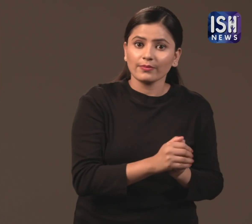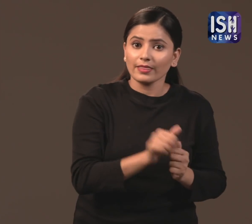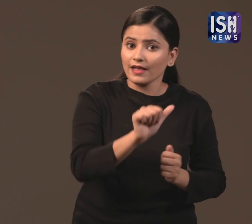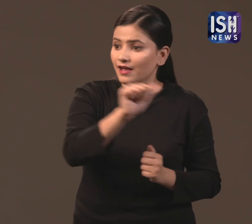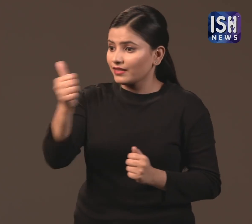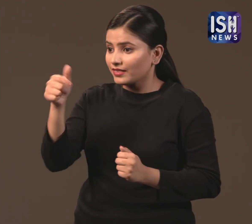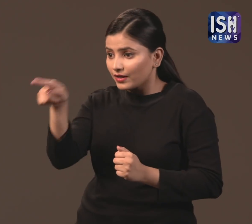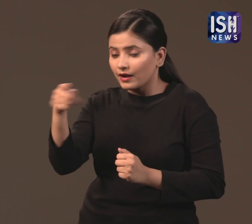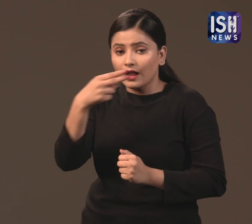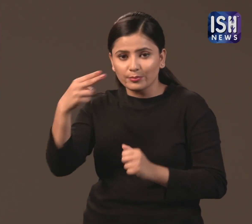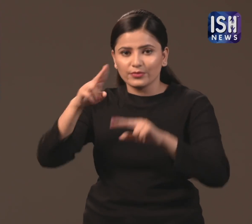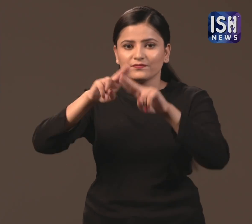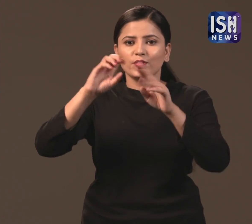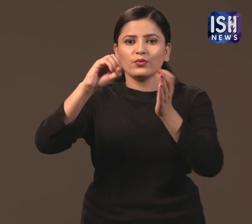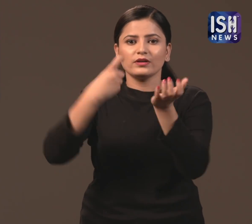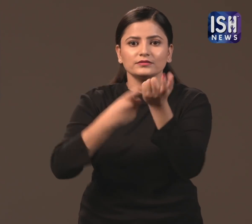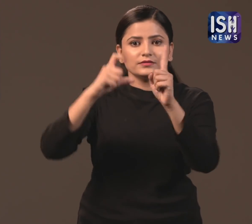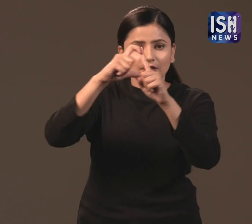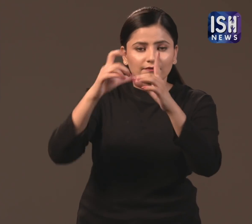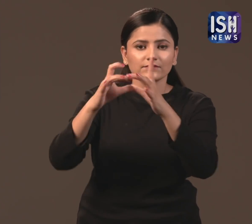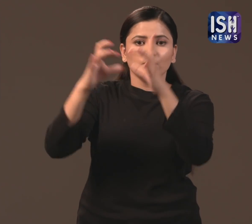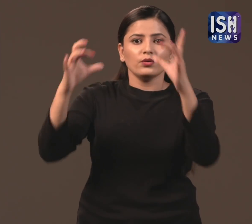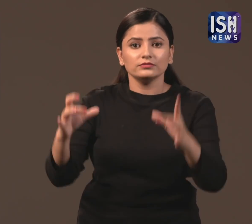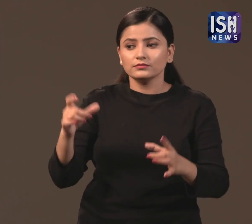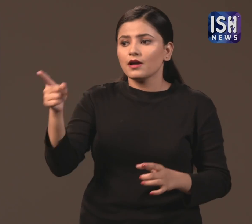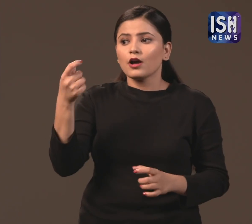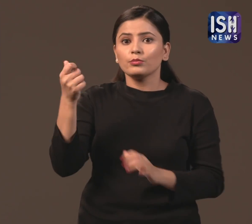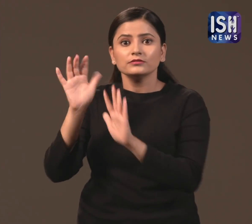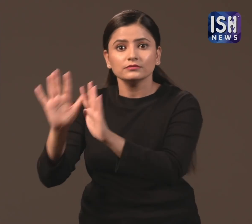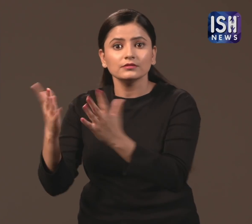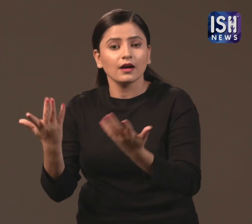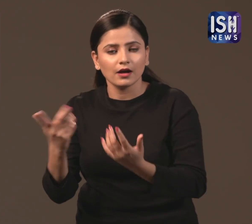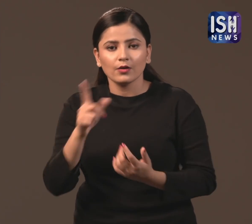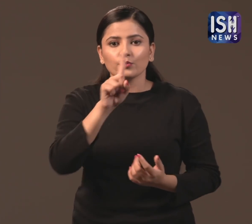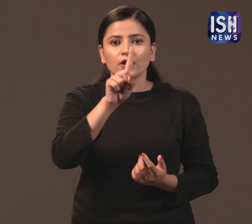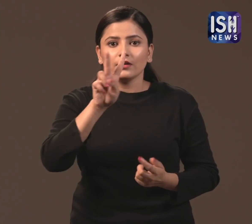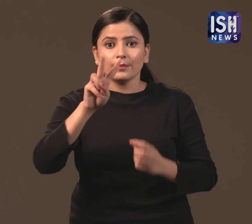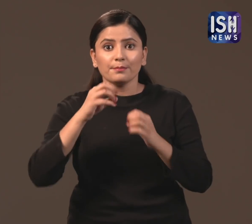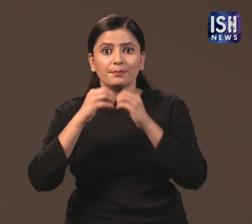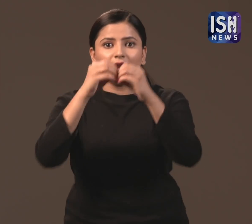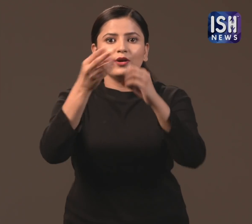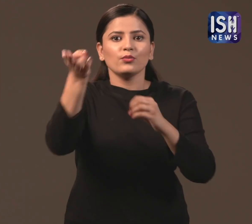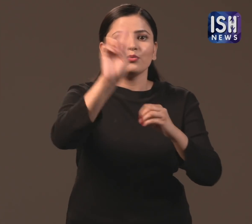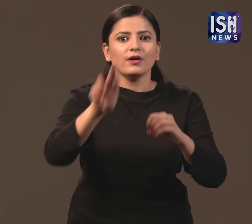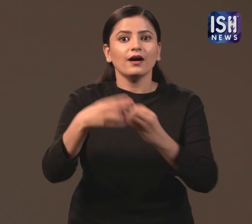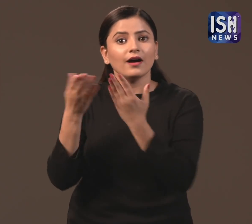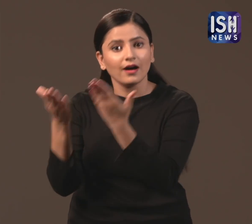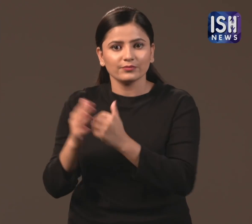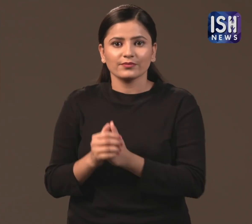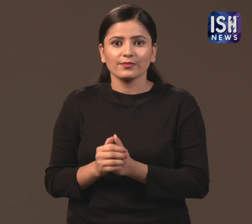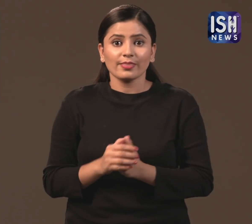and the Ford Foundation which is worth $12 billion.